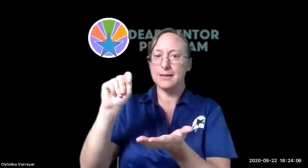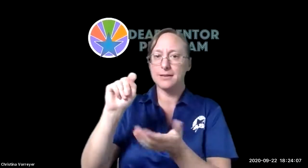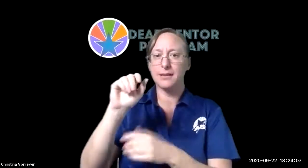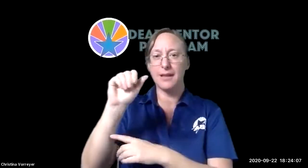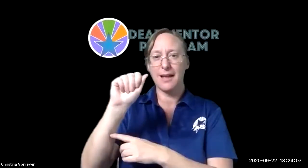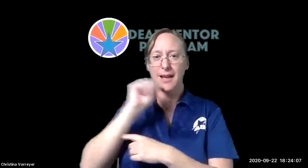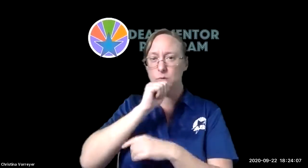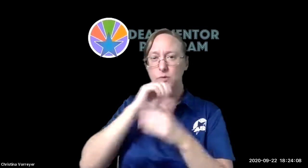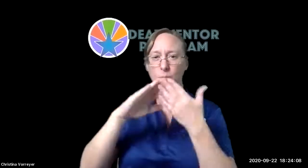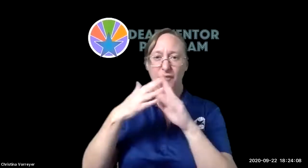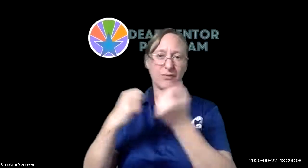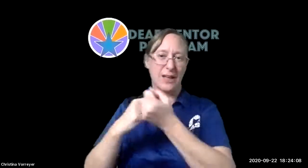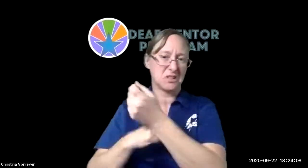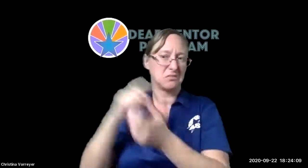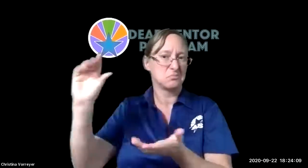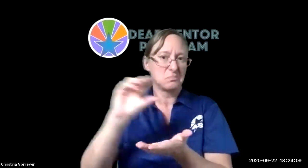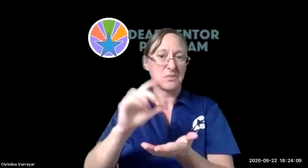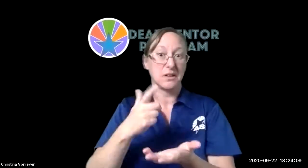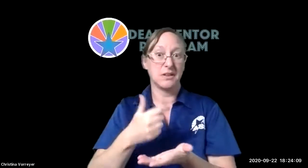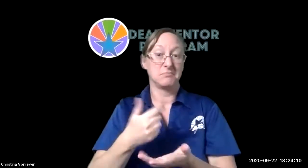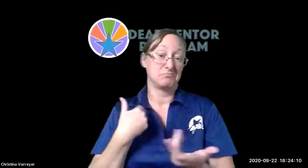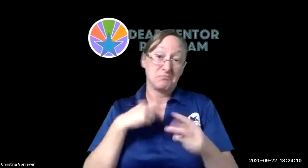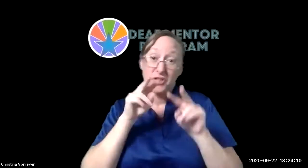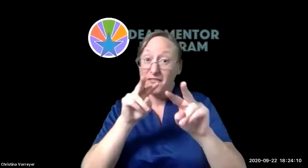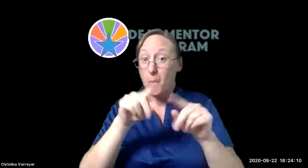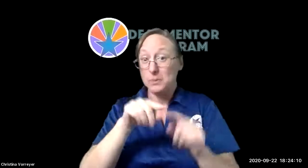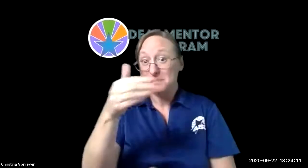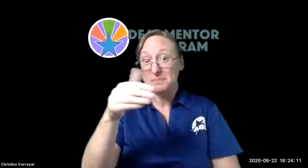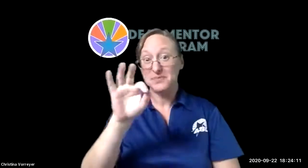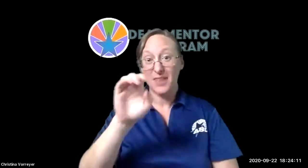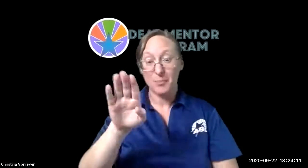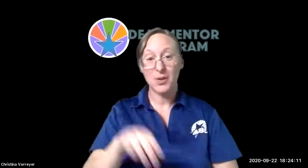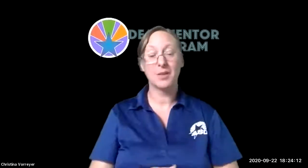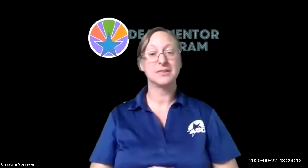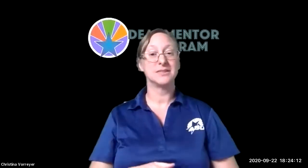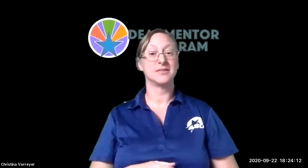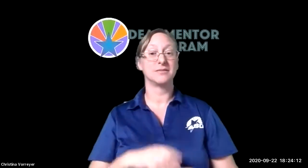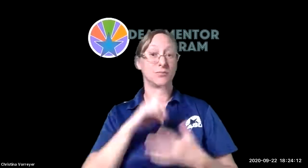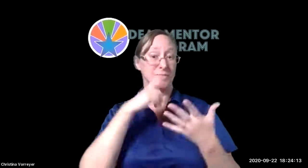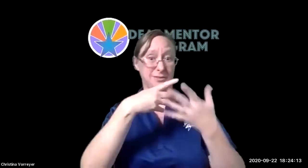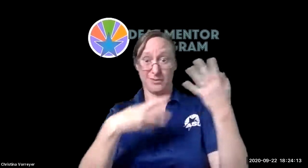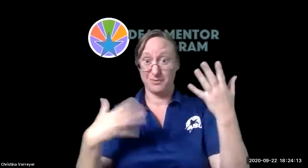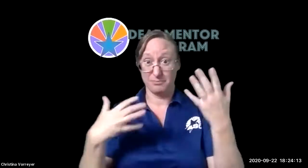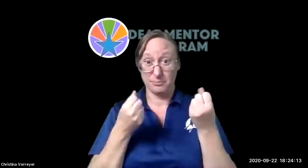environment and we have lots of deaf staff involved in that